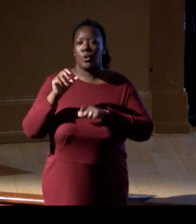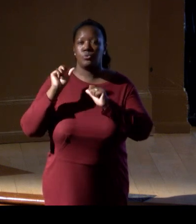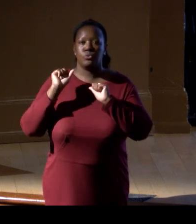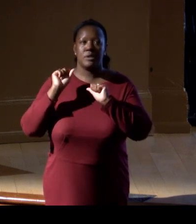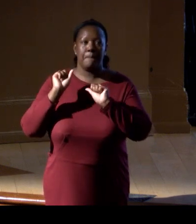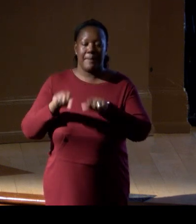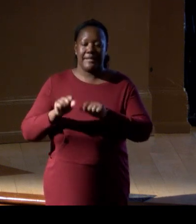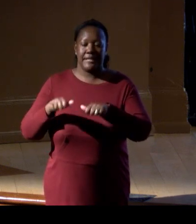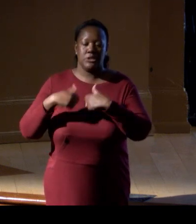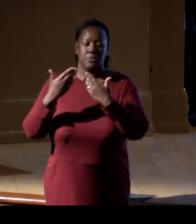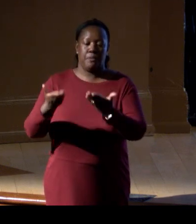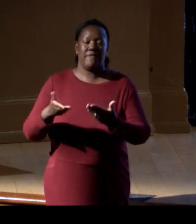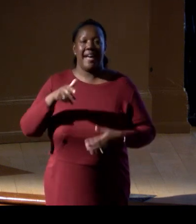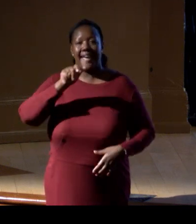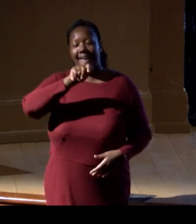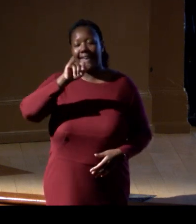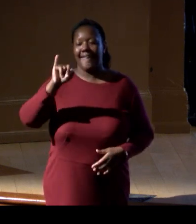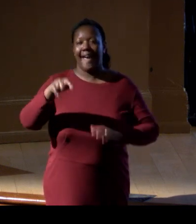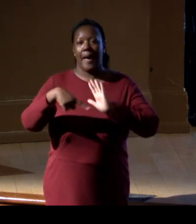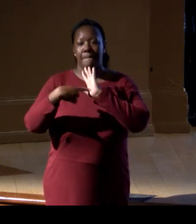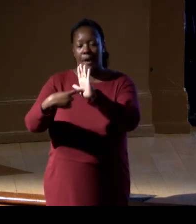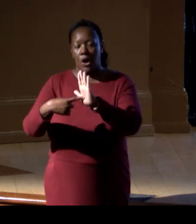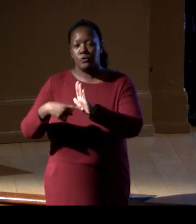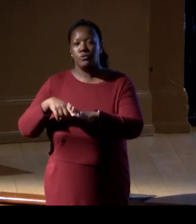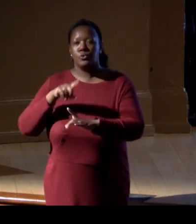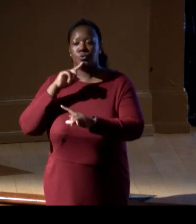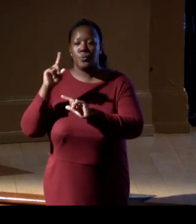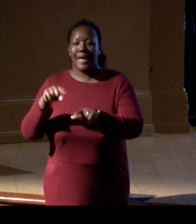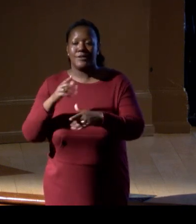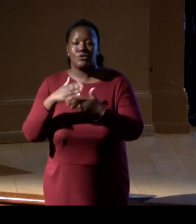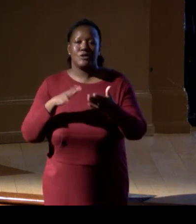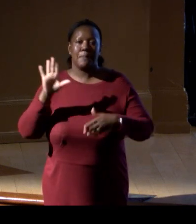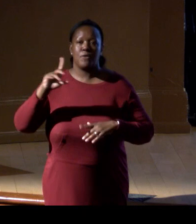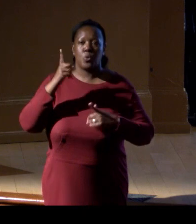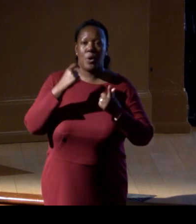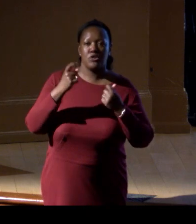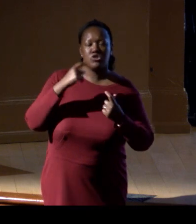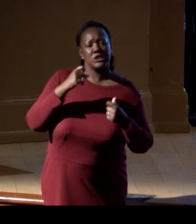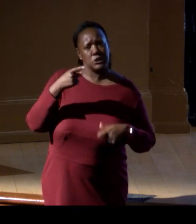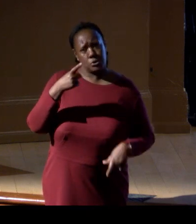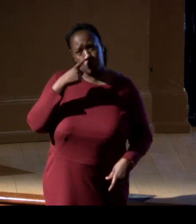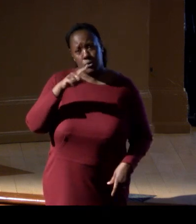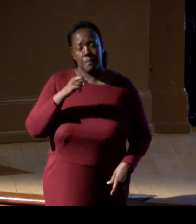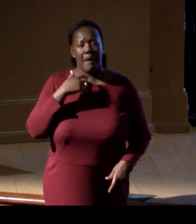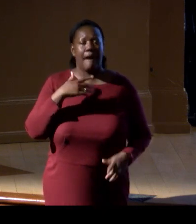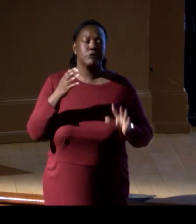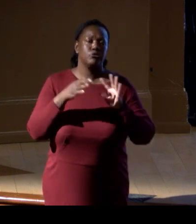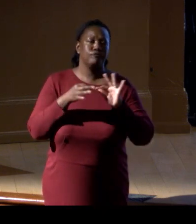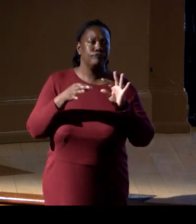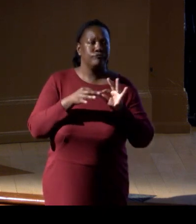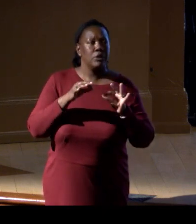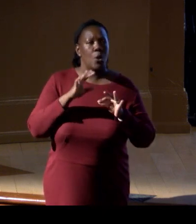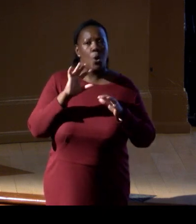to ask the kind of questions you brought up. So I was wondering if you could reflect a little bit on the use of AI,